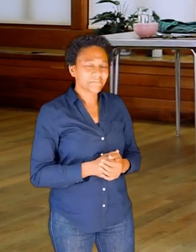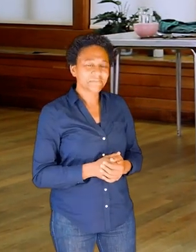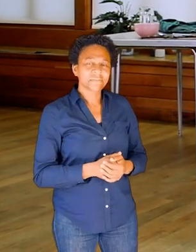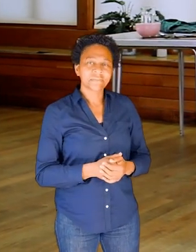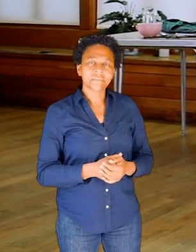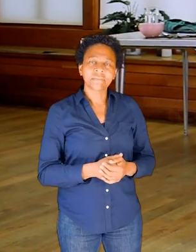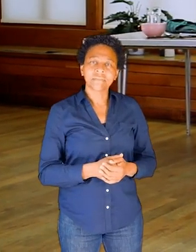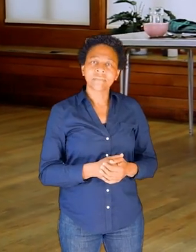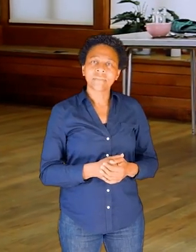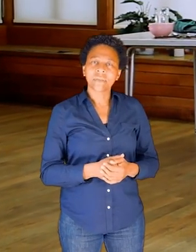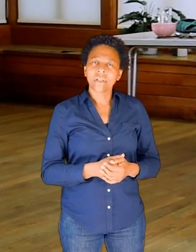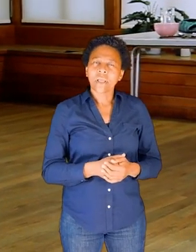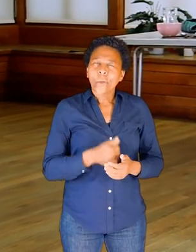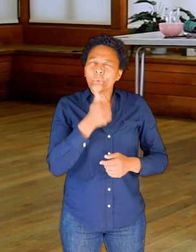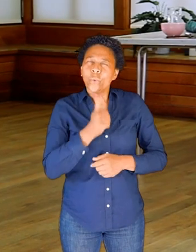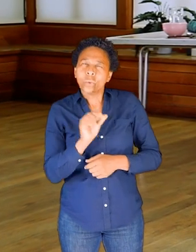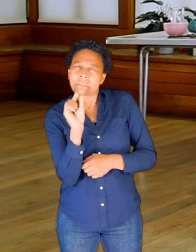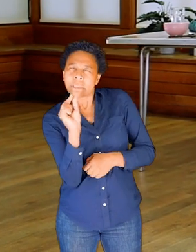that you might not have got to yet.